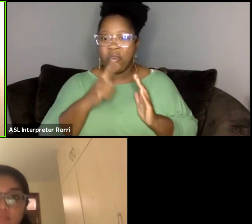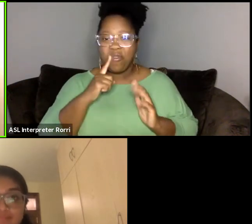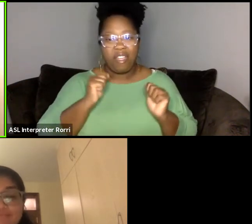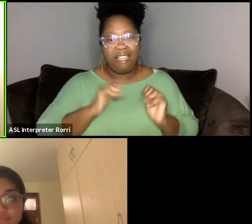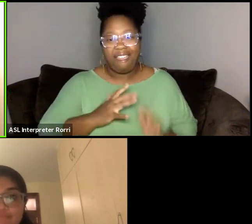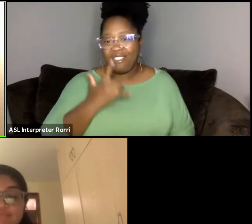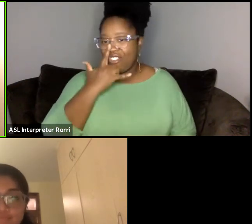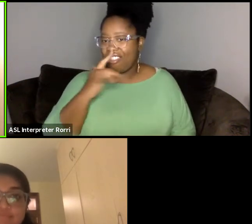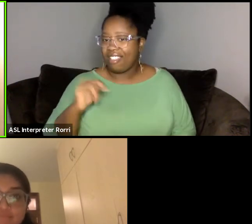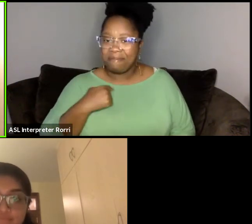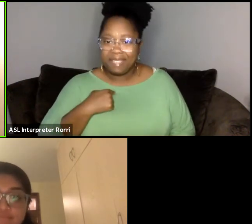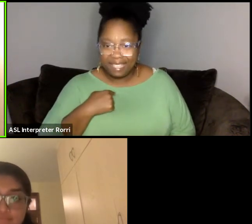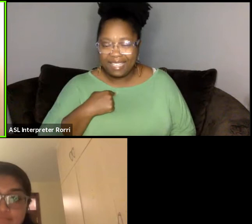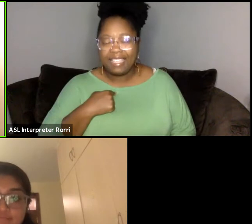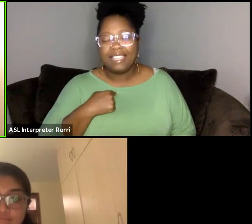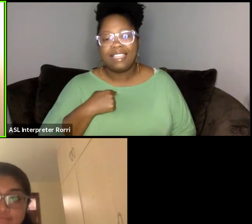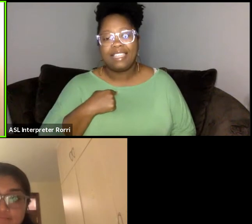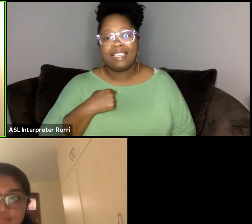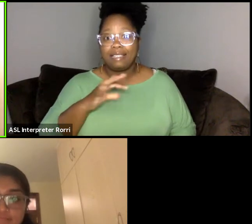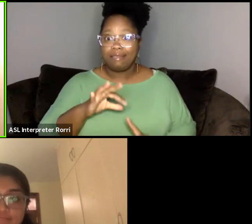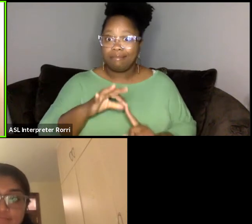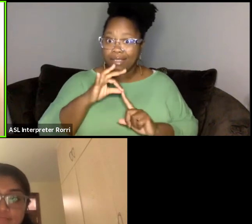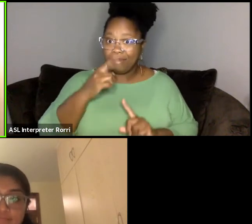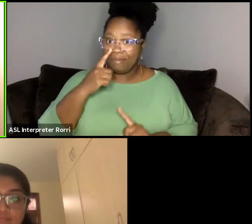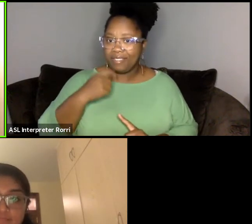particularly being a darker-skinned Black woman.